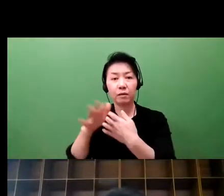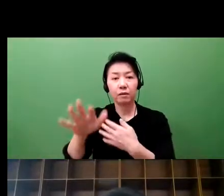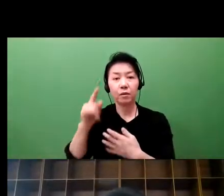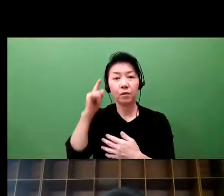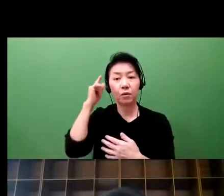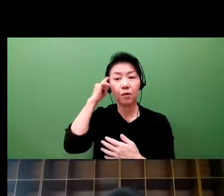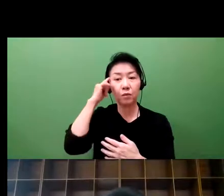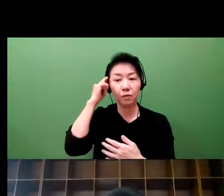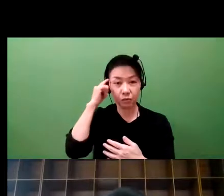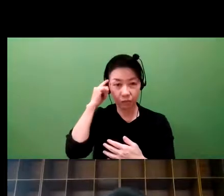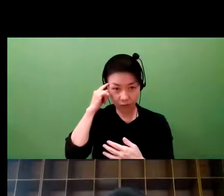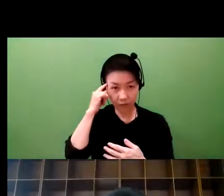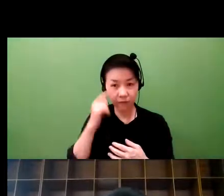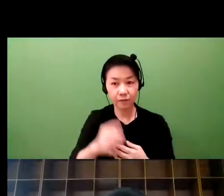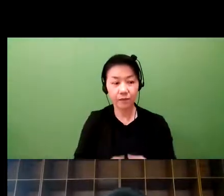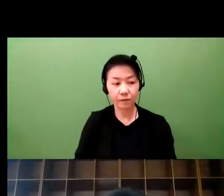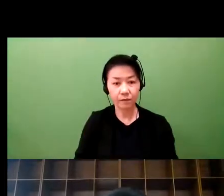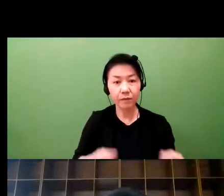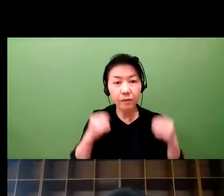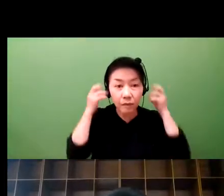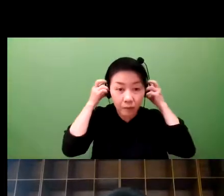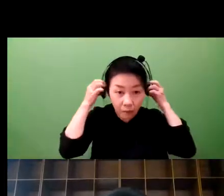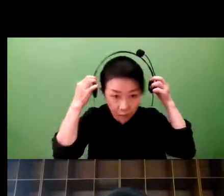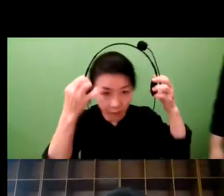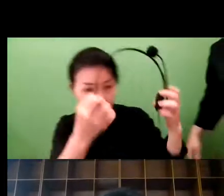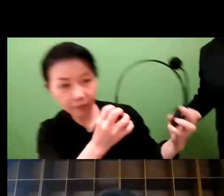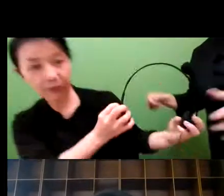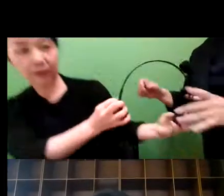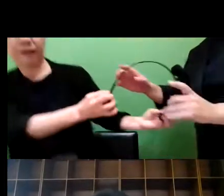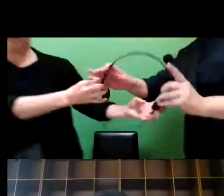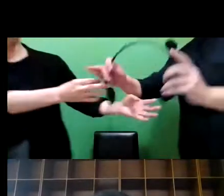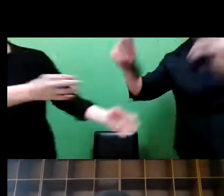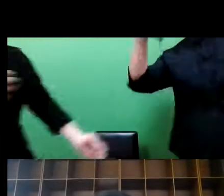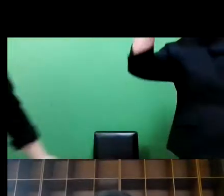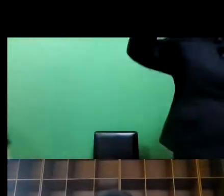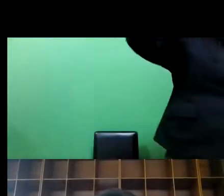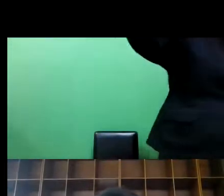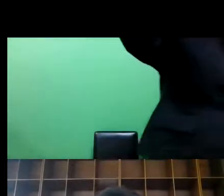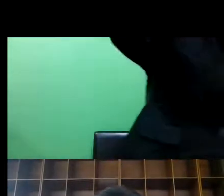this community area represents a major growth area.